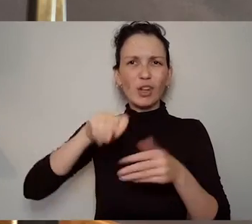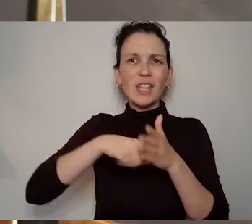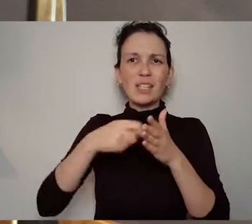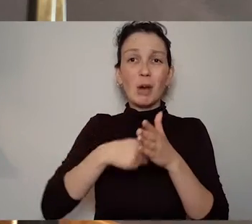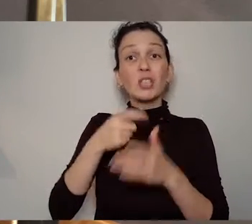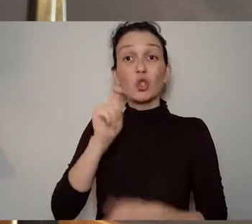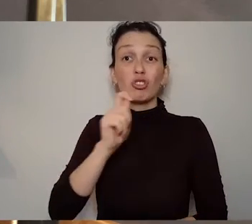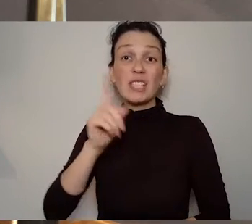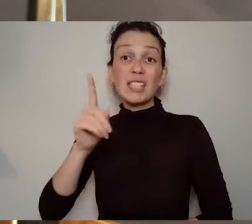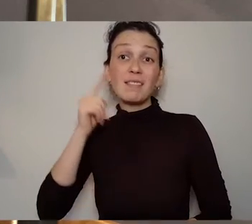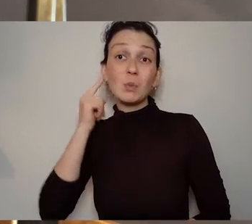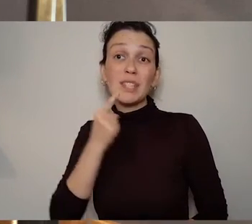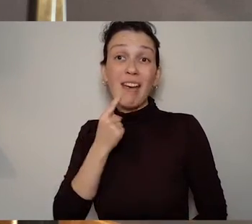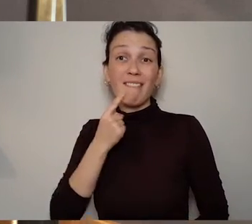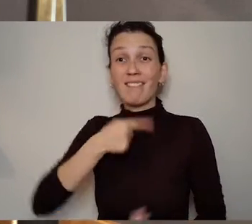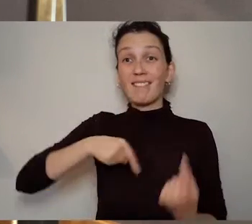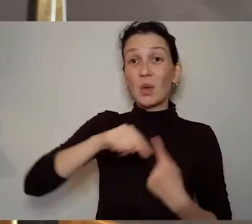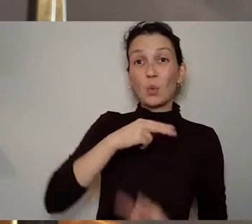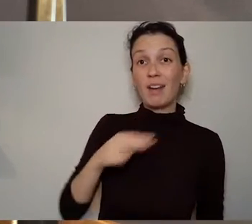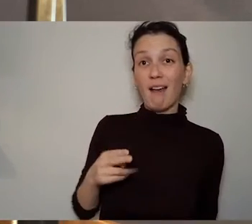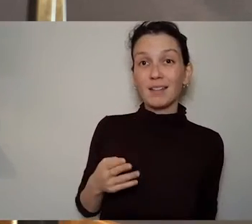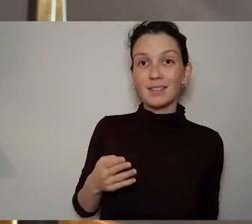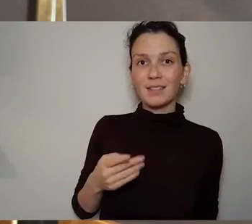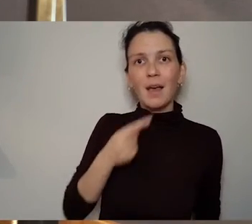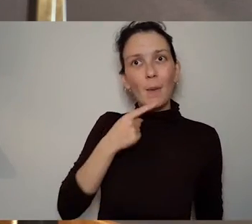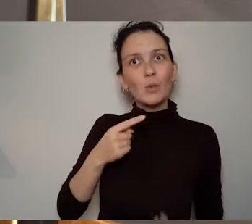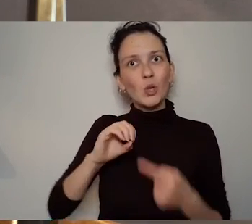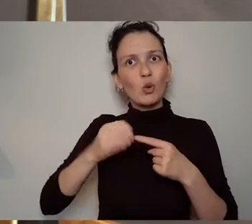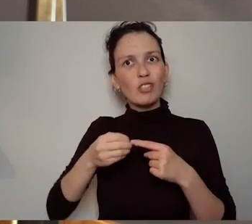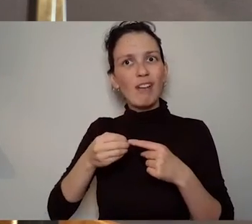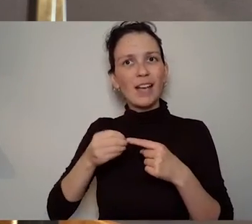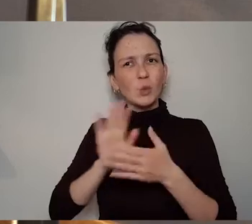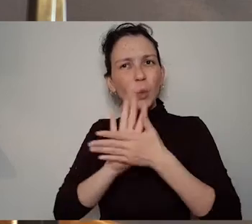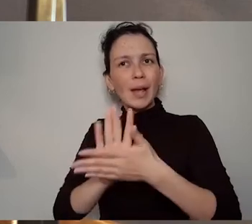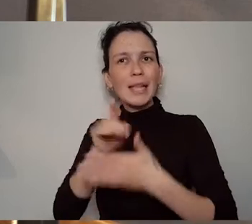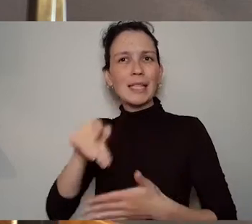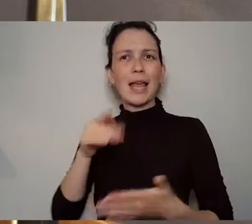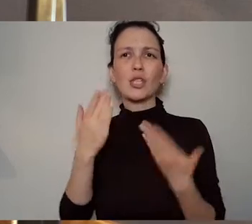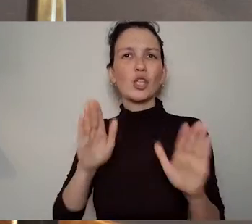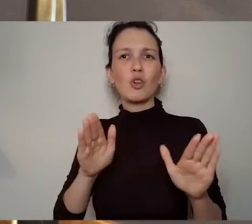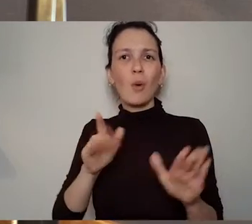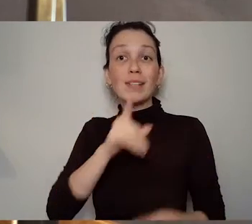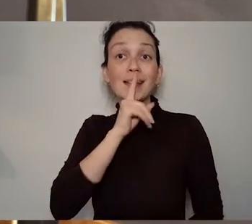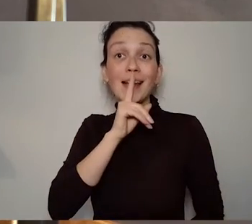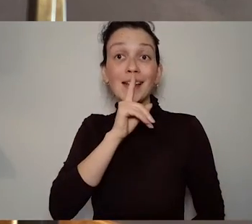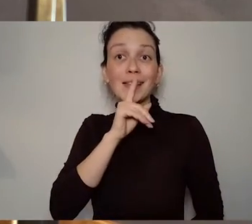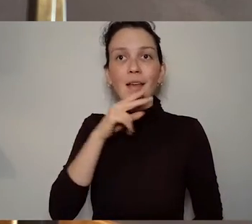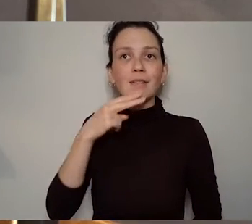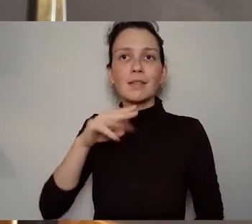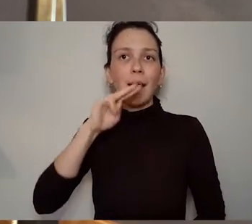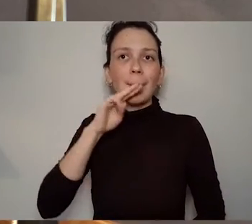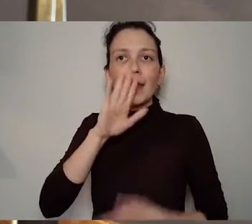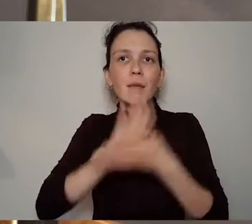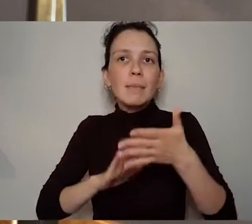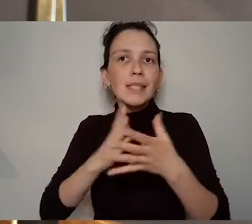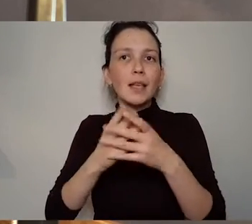lack of something you know and we had a brilliant lecture from Alvean and Lianne about that. That